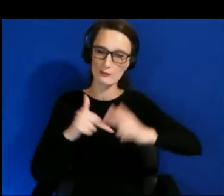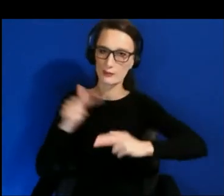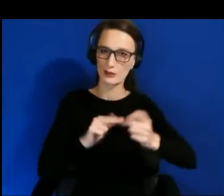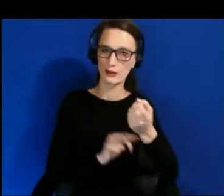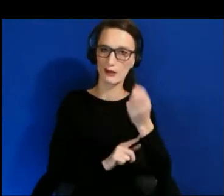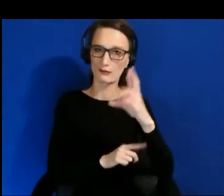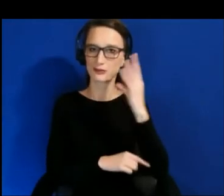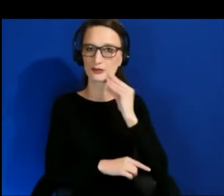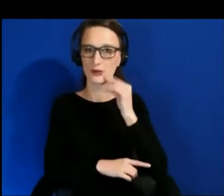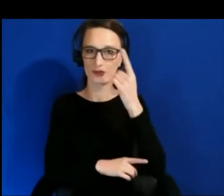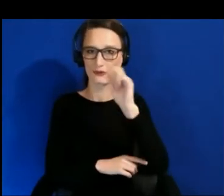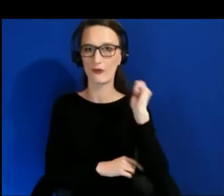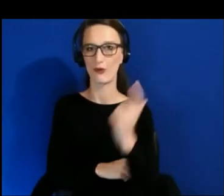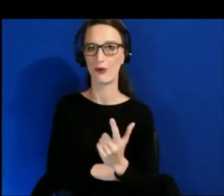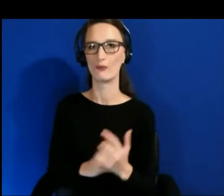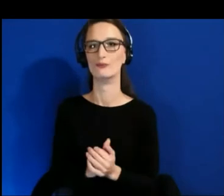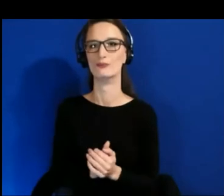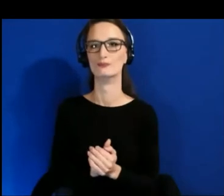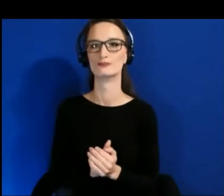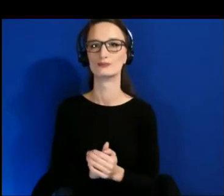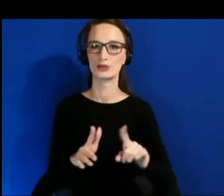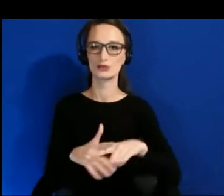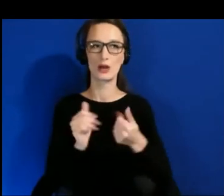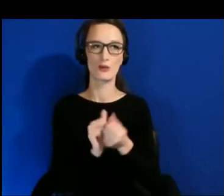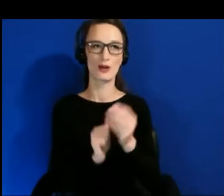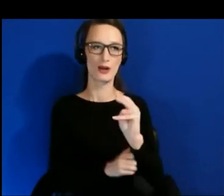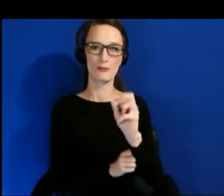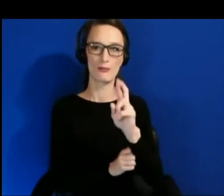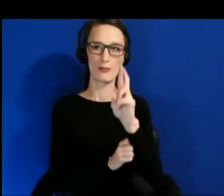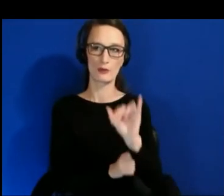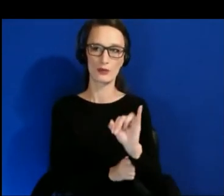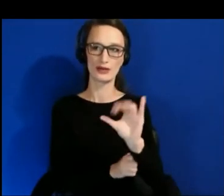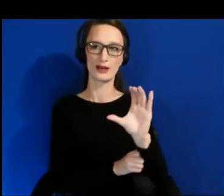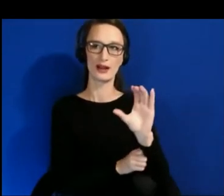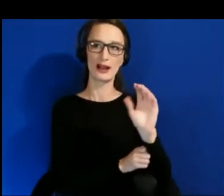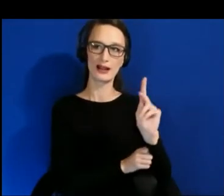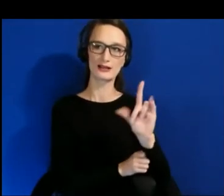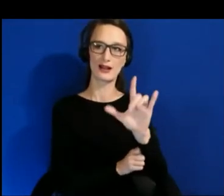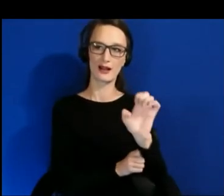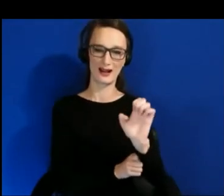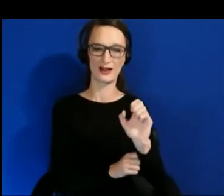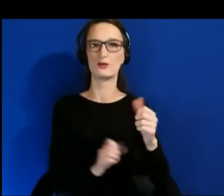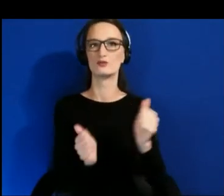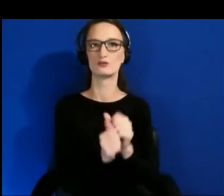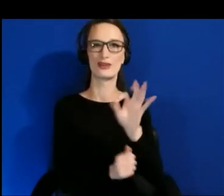We will start with Mari Kyle of Facebook Oculus.